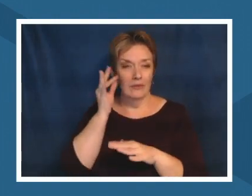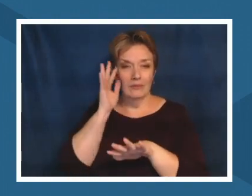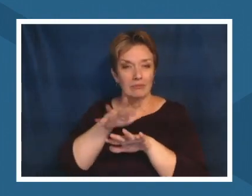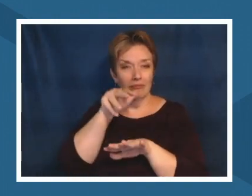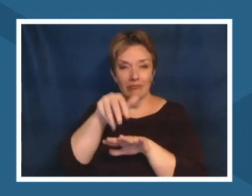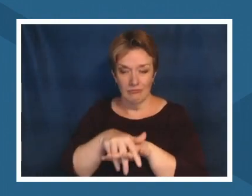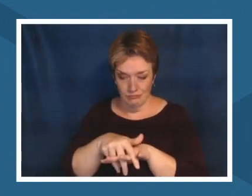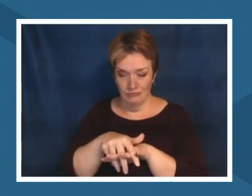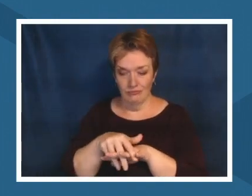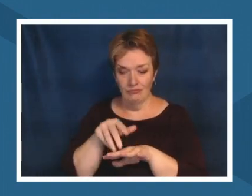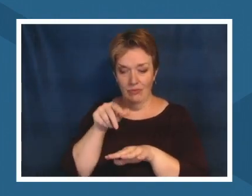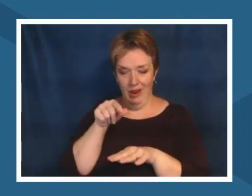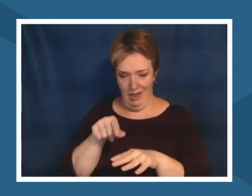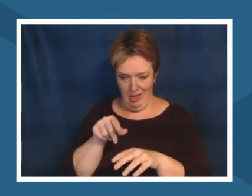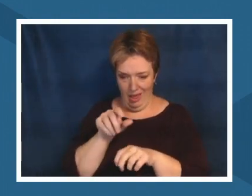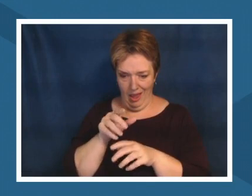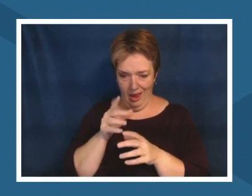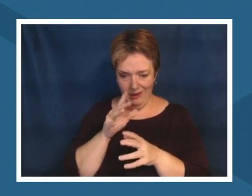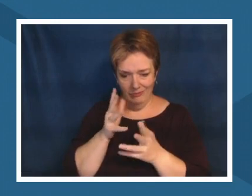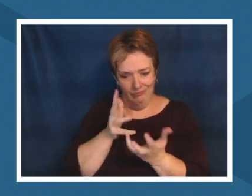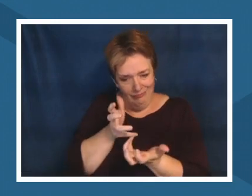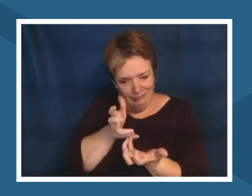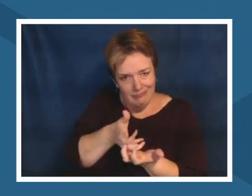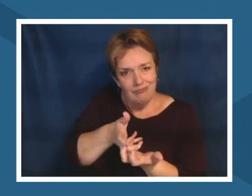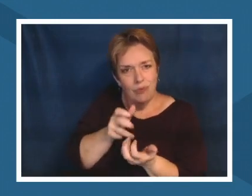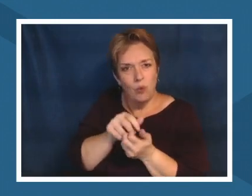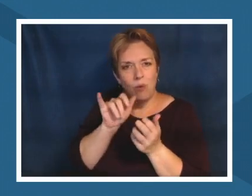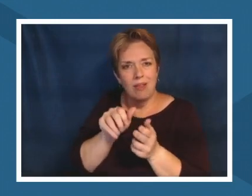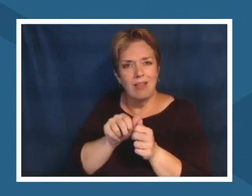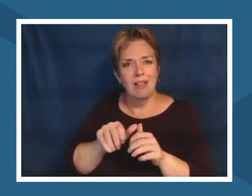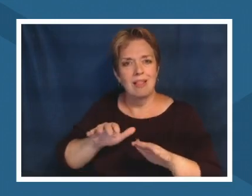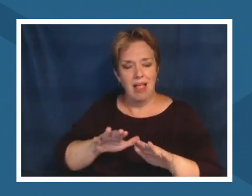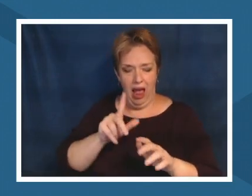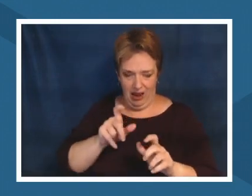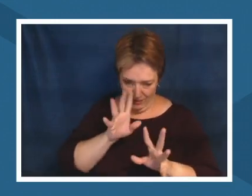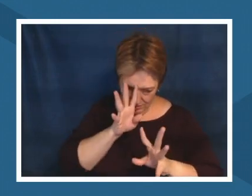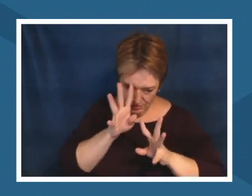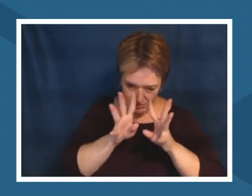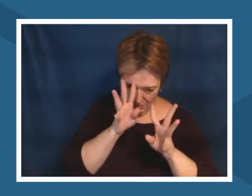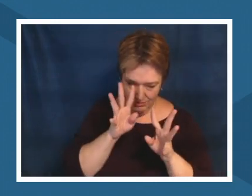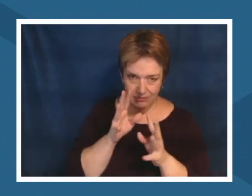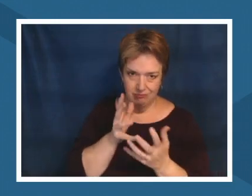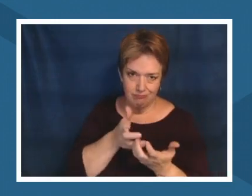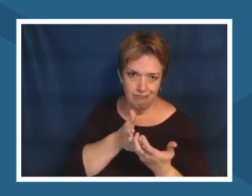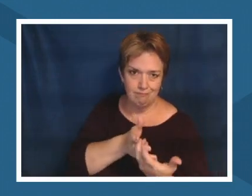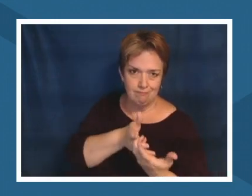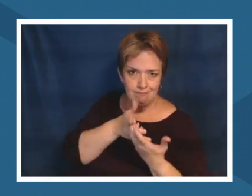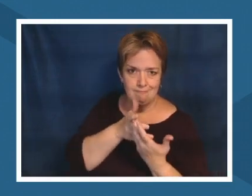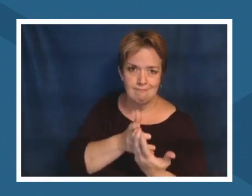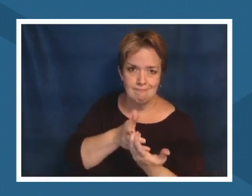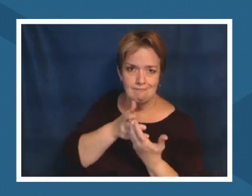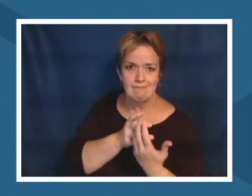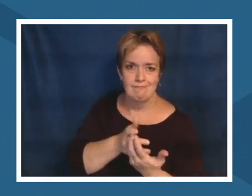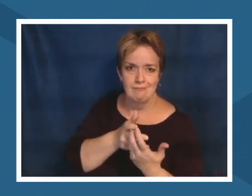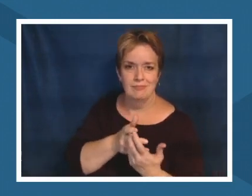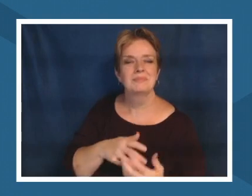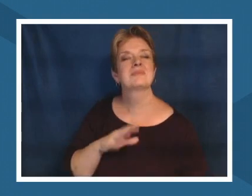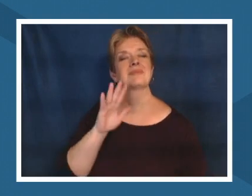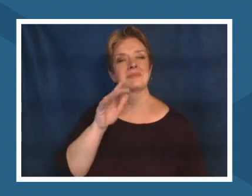something that really hit me recently is that i was doing some digging work of our own standards you